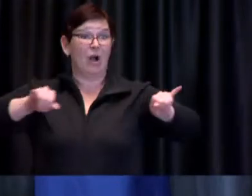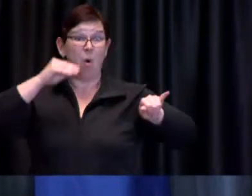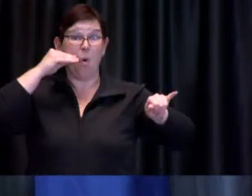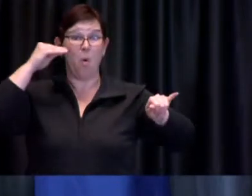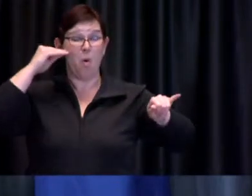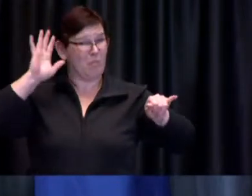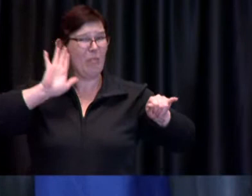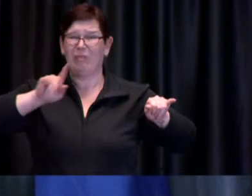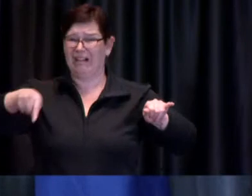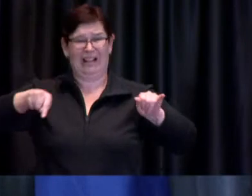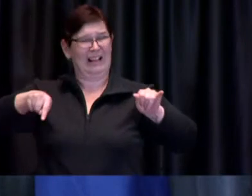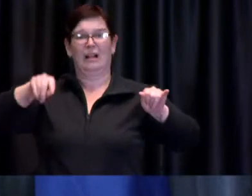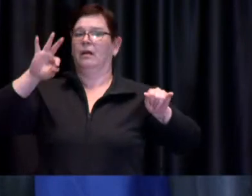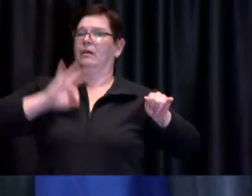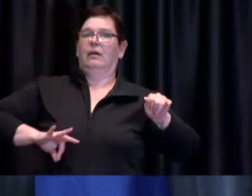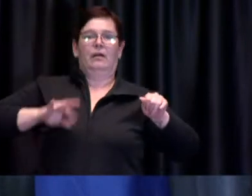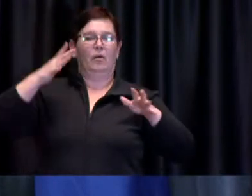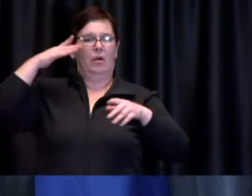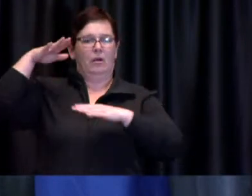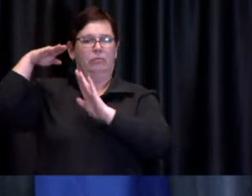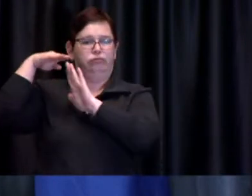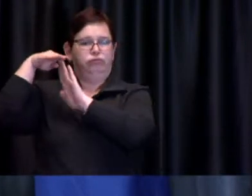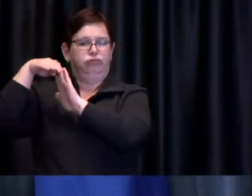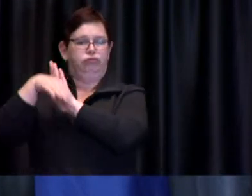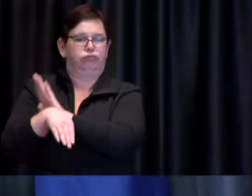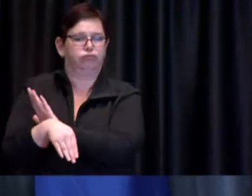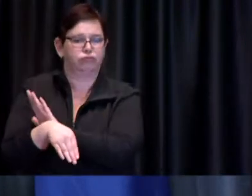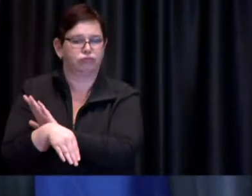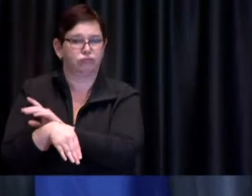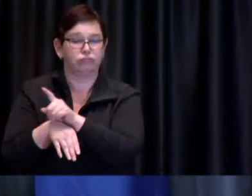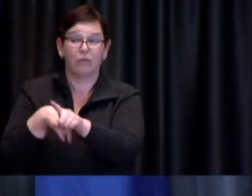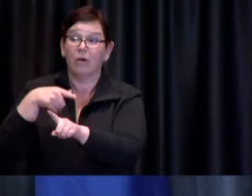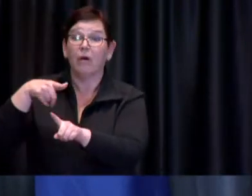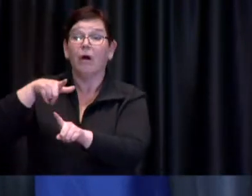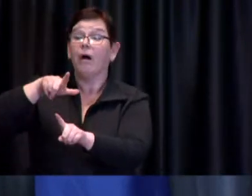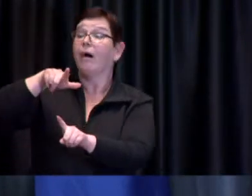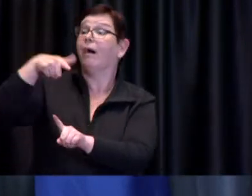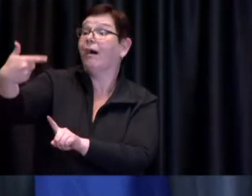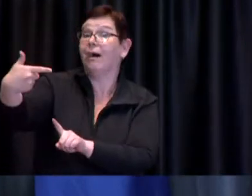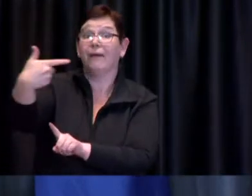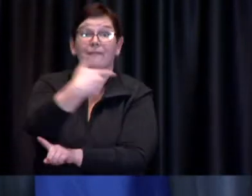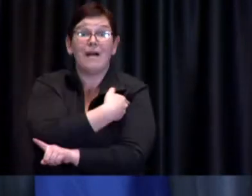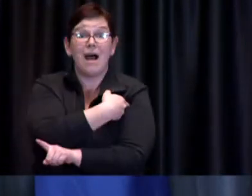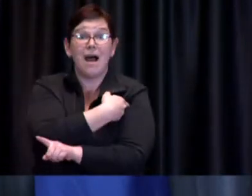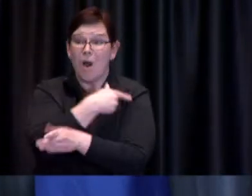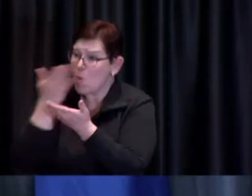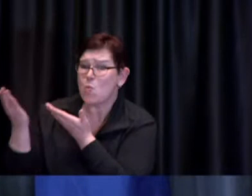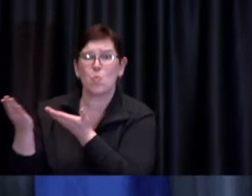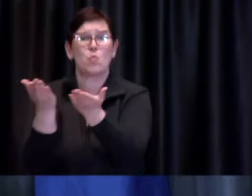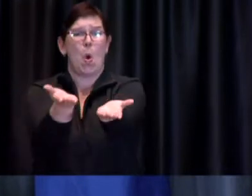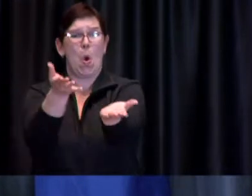as soon as your turn comes up as soon as you it's it's uh you are eligible to receive vaccine I